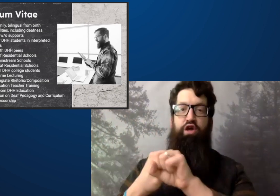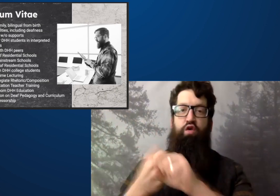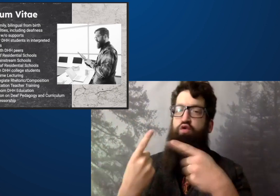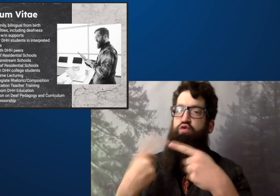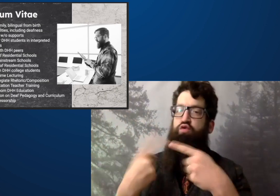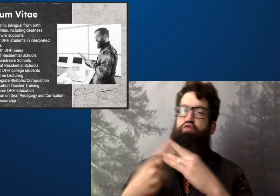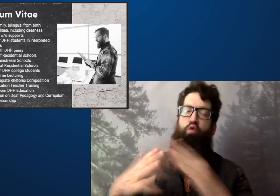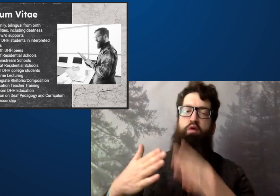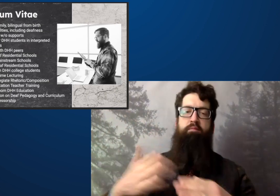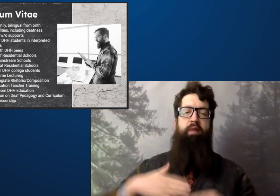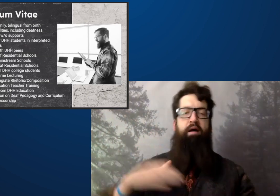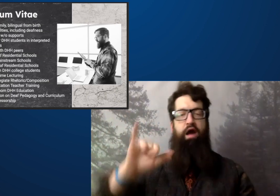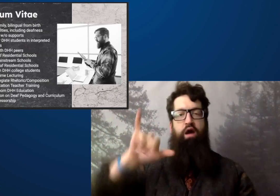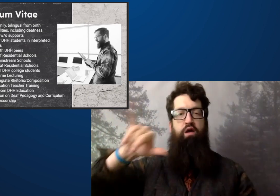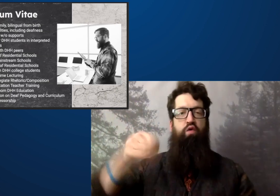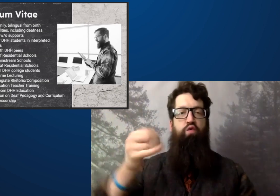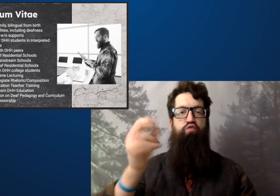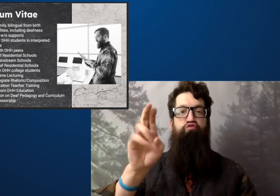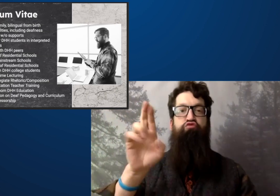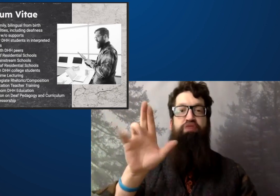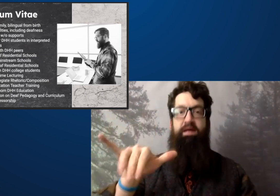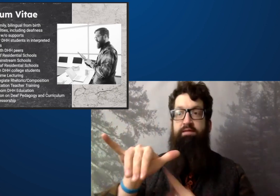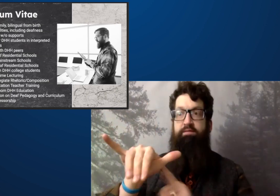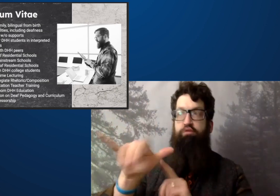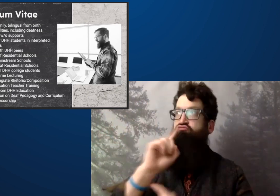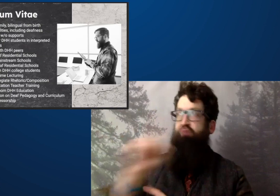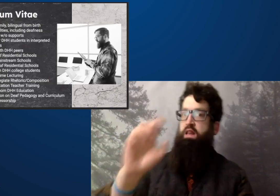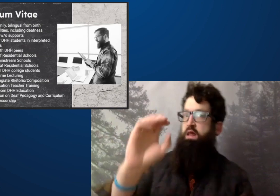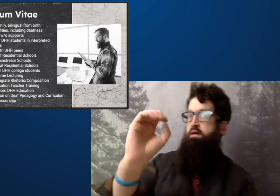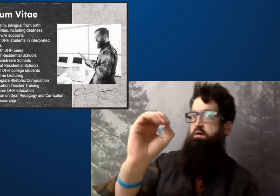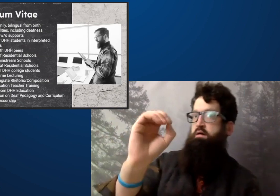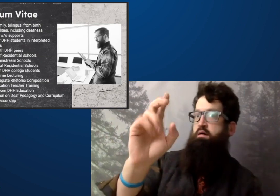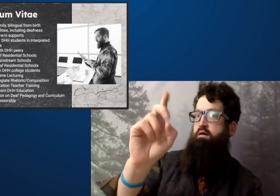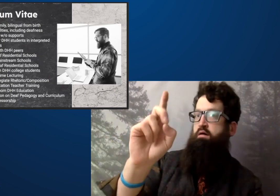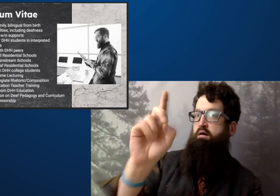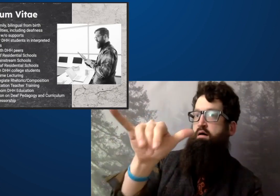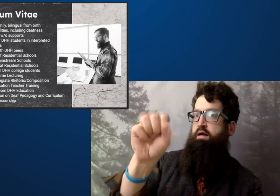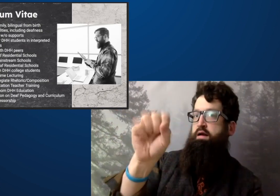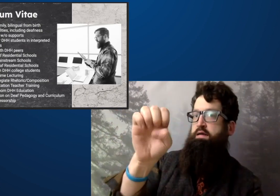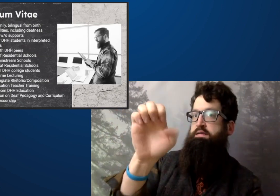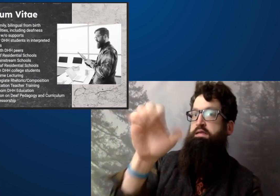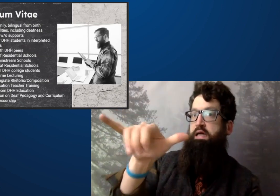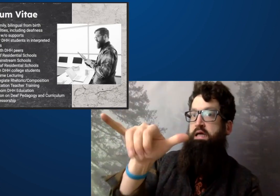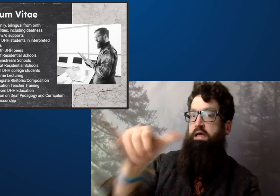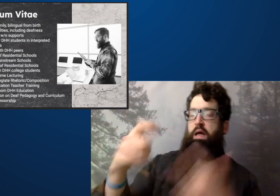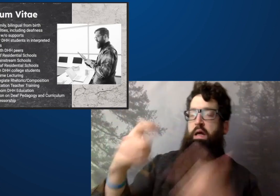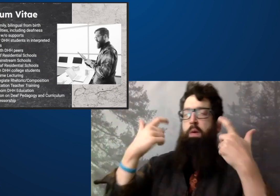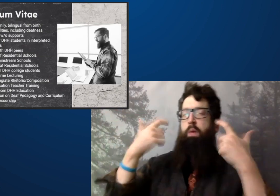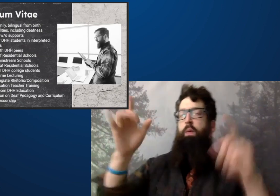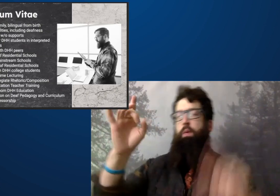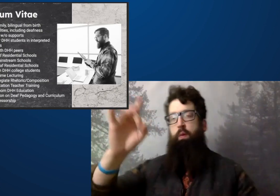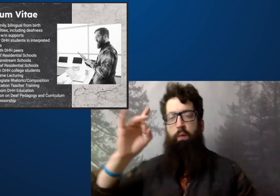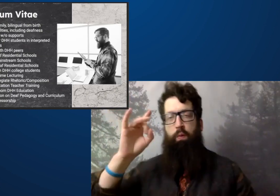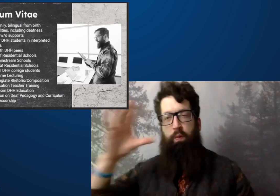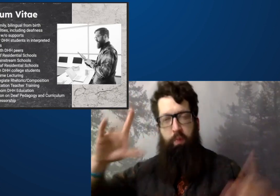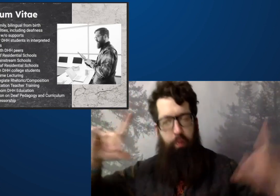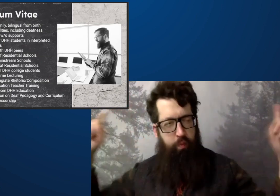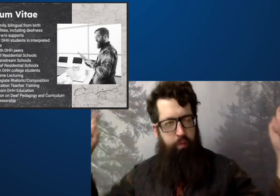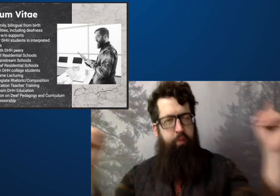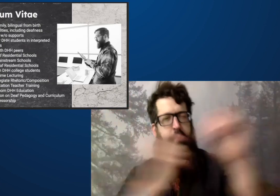As Jeff mentioned, I started in 2012, and that was my journey. I like to call that an odyssey.